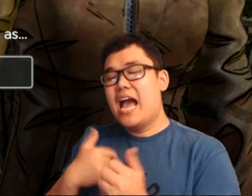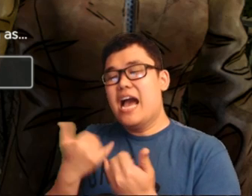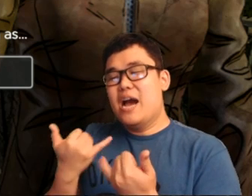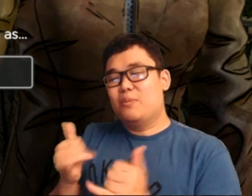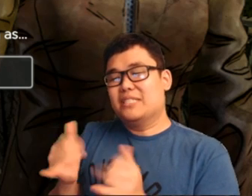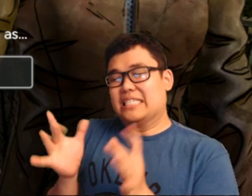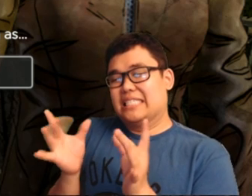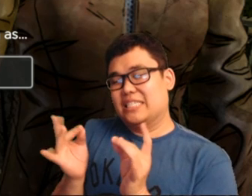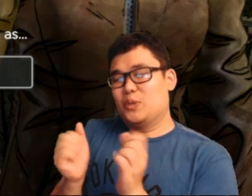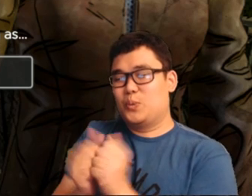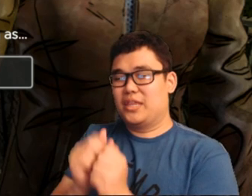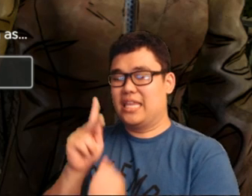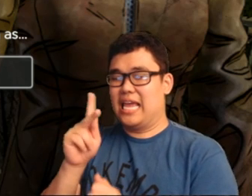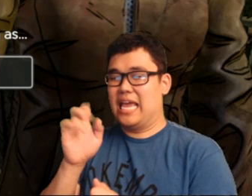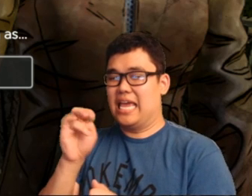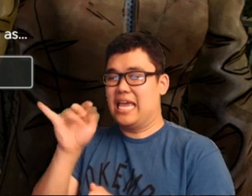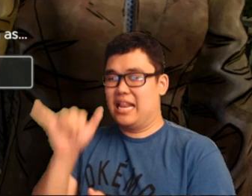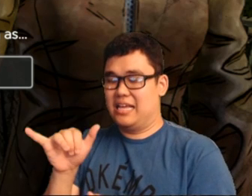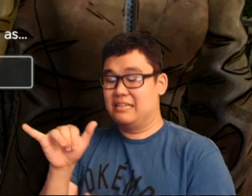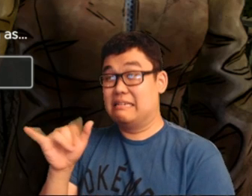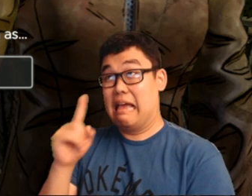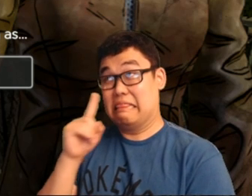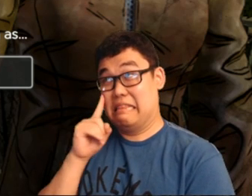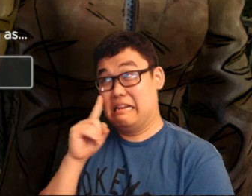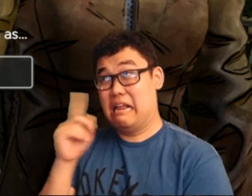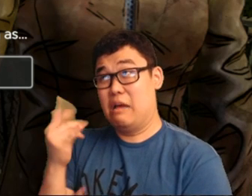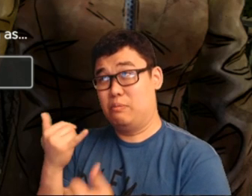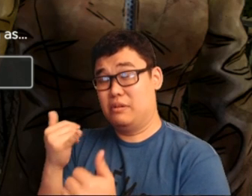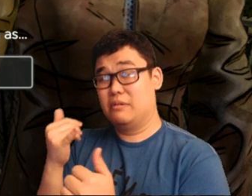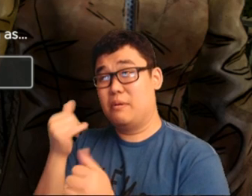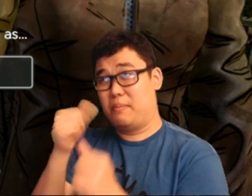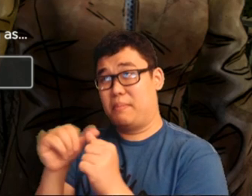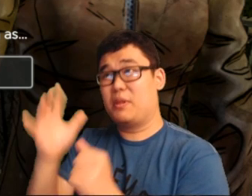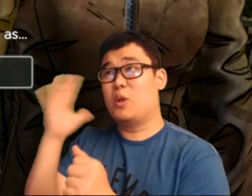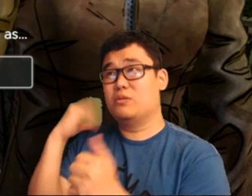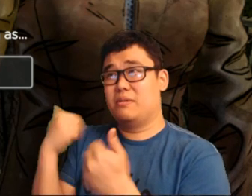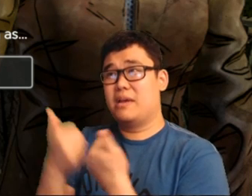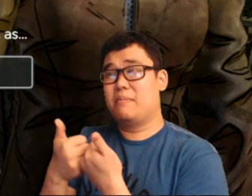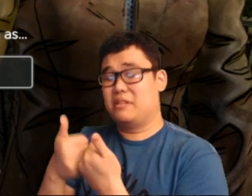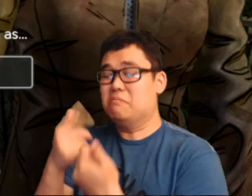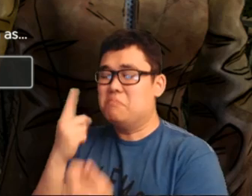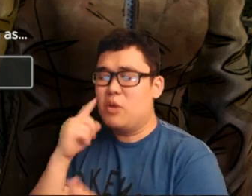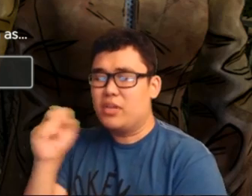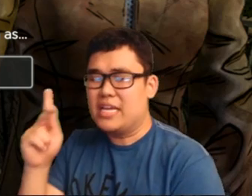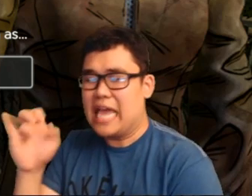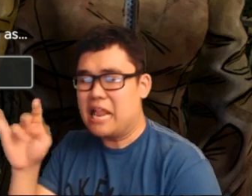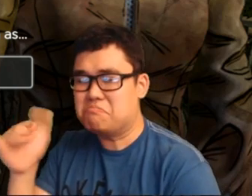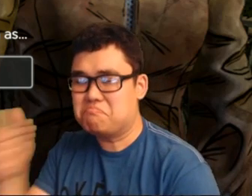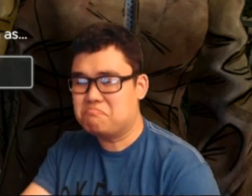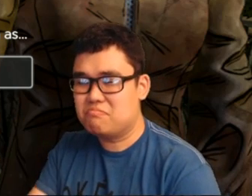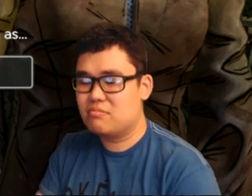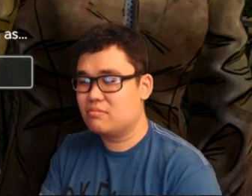I think I chose to go with Kenny. I remember making a choice in the previous season. I believe I chose Kenny.